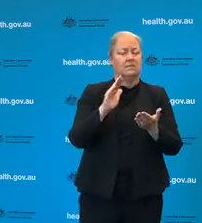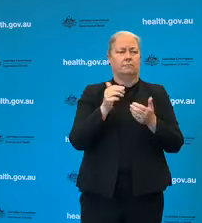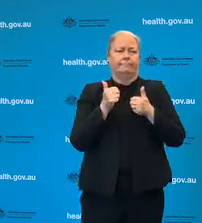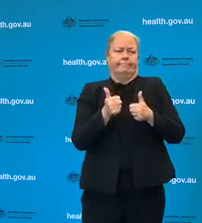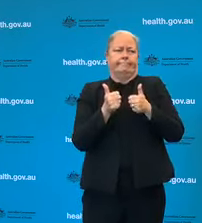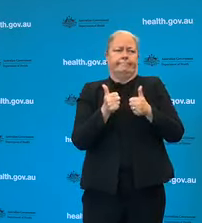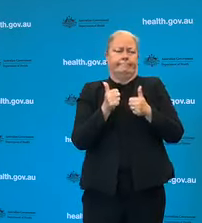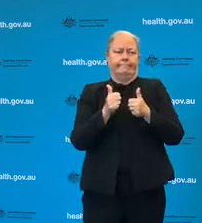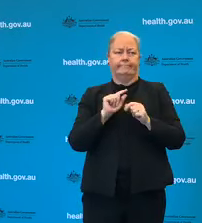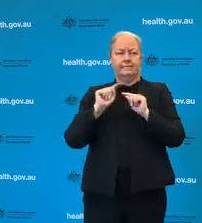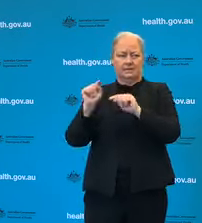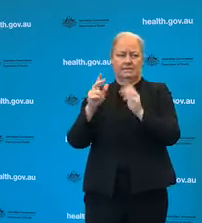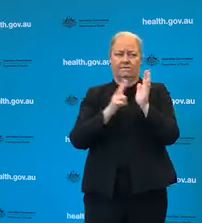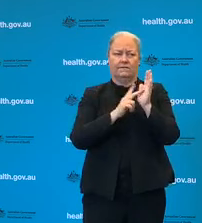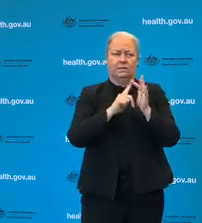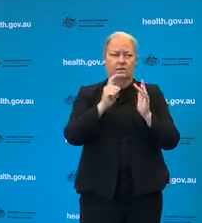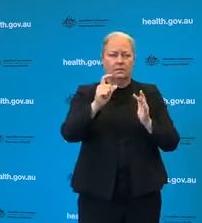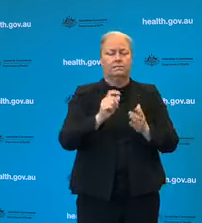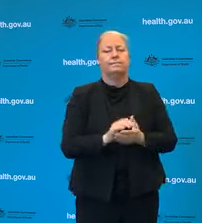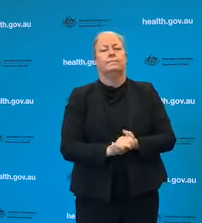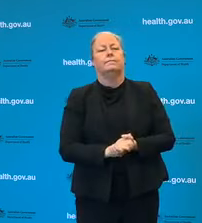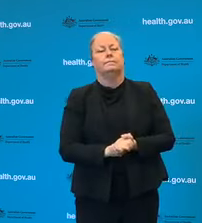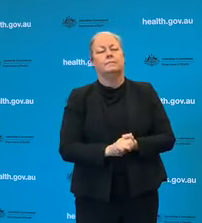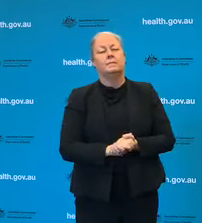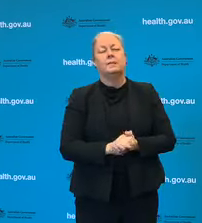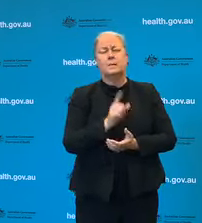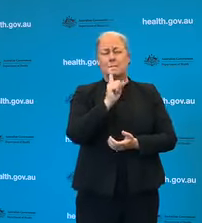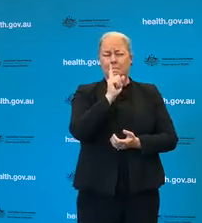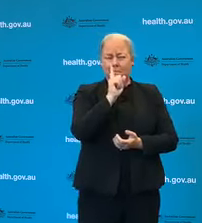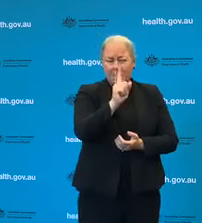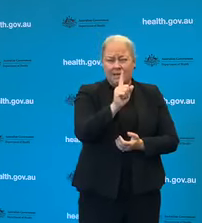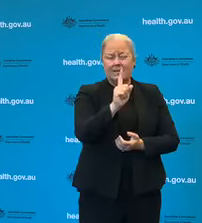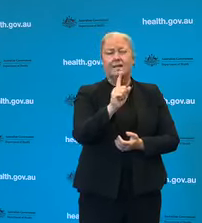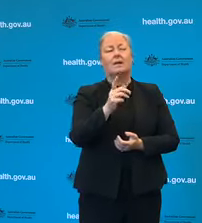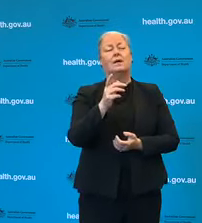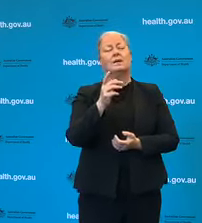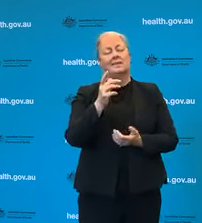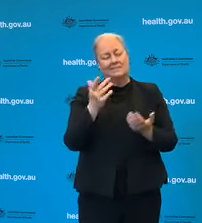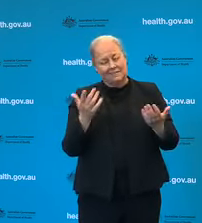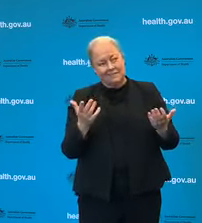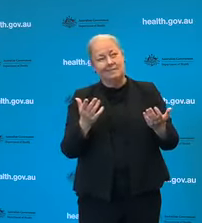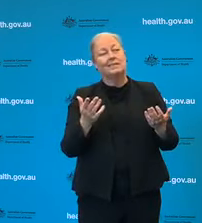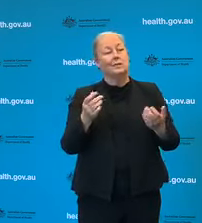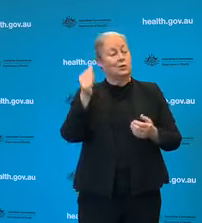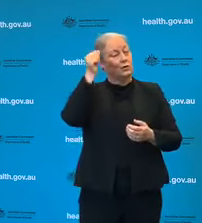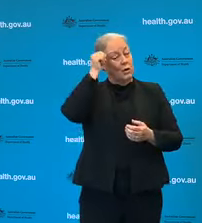With that in mind though, I think we all want to acknowledge how difficult it is